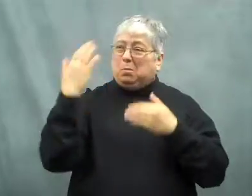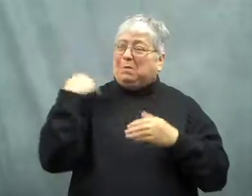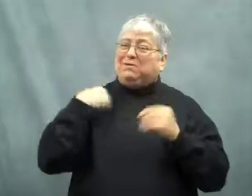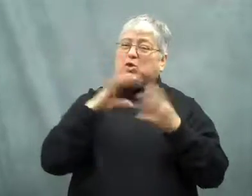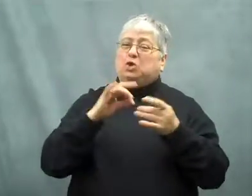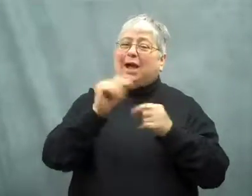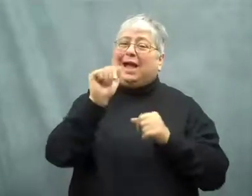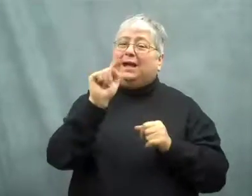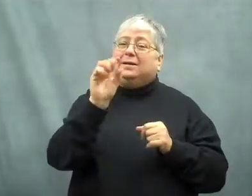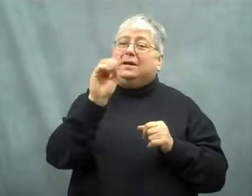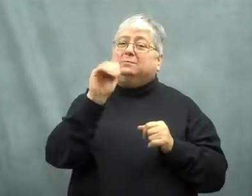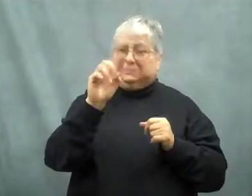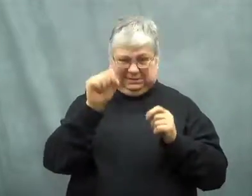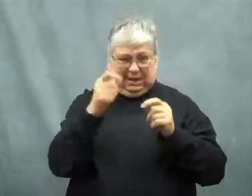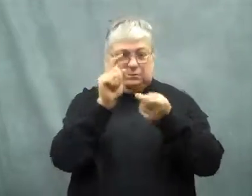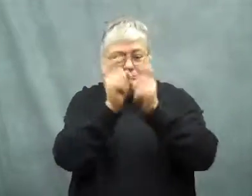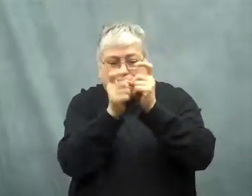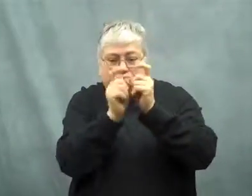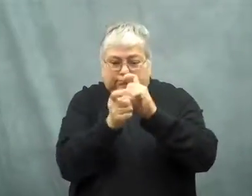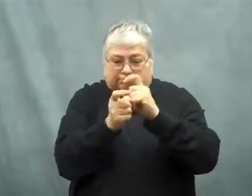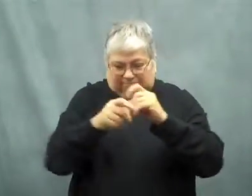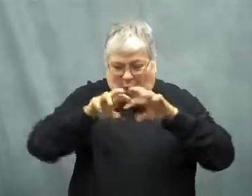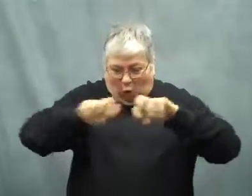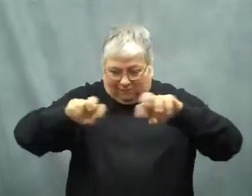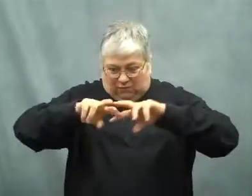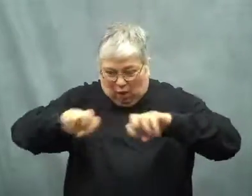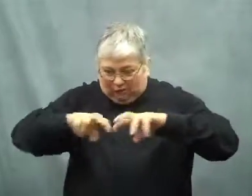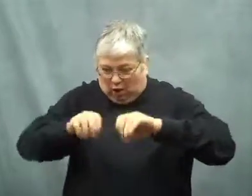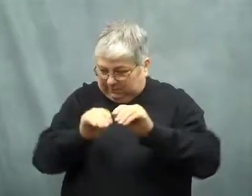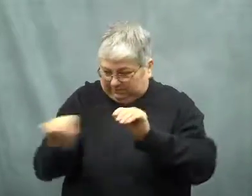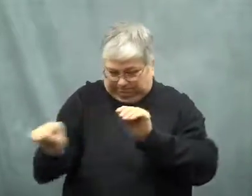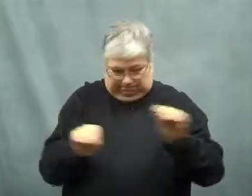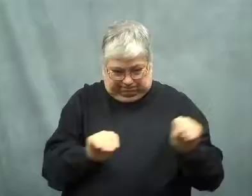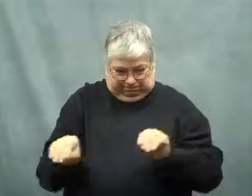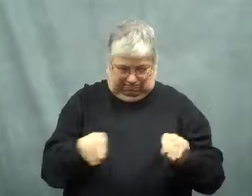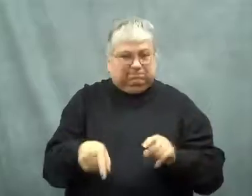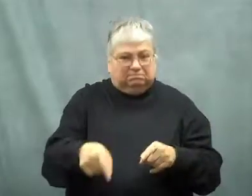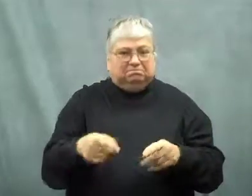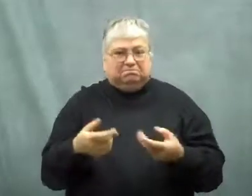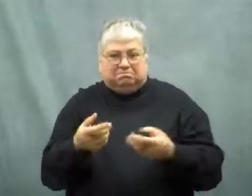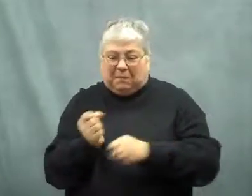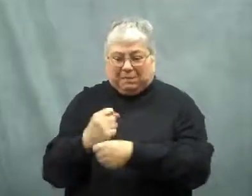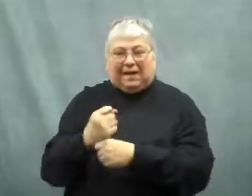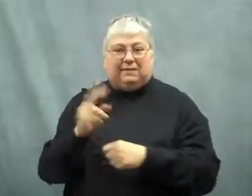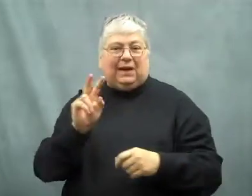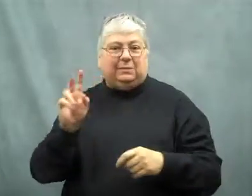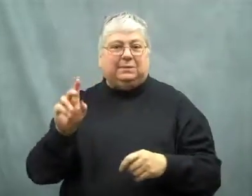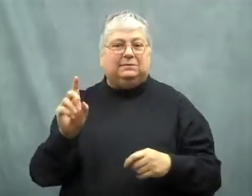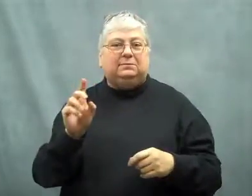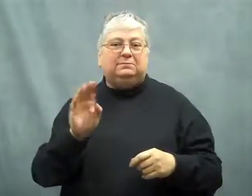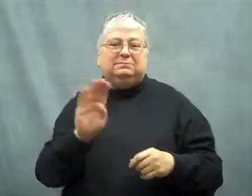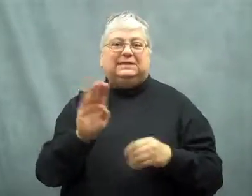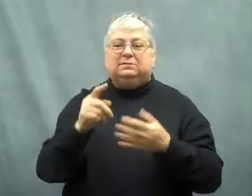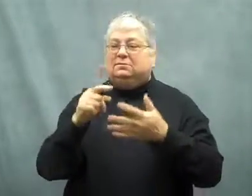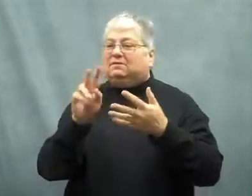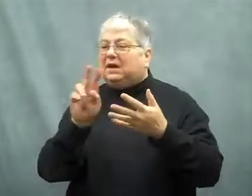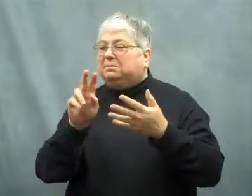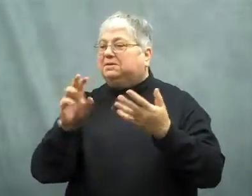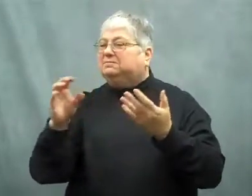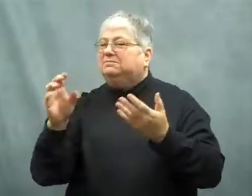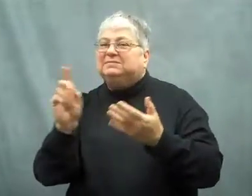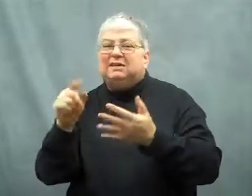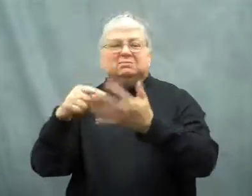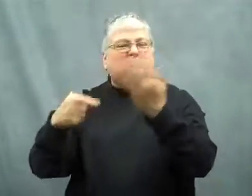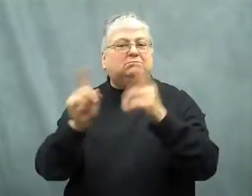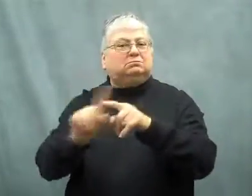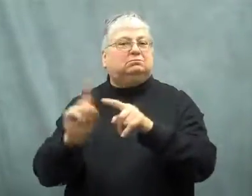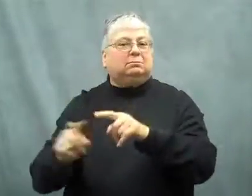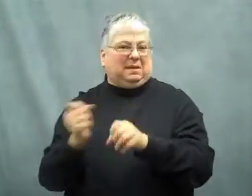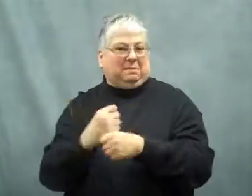Remember I did a story about atoms, rearranging them? Well chemist do the same thing,